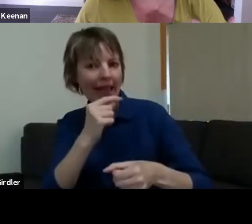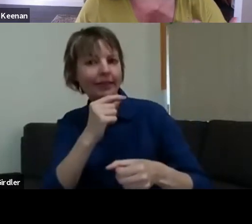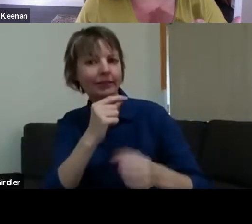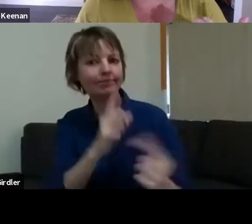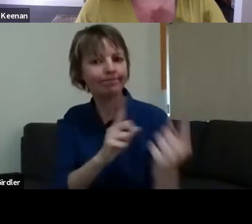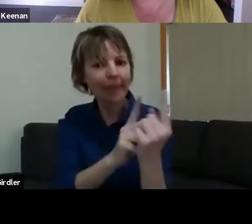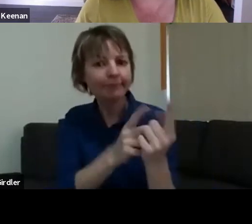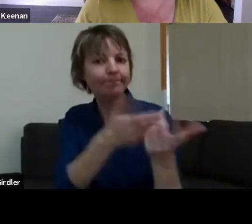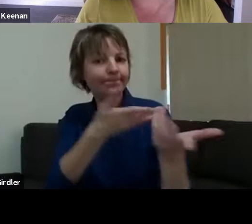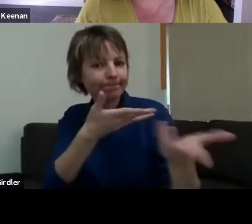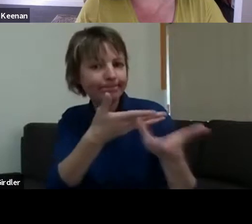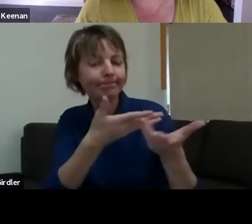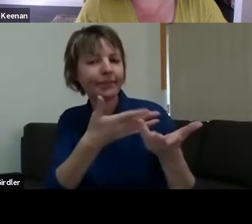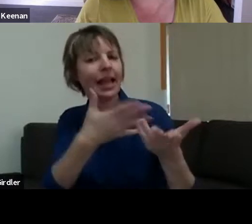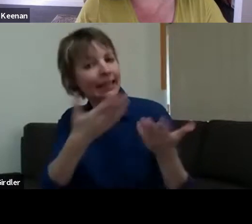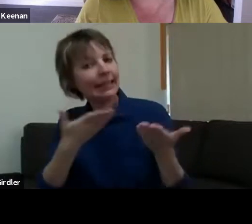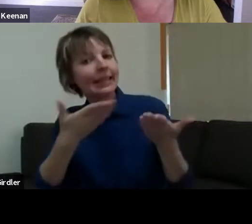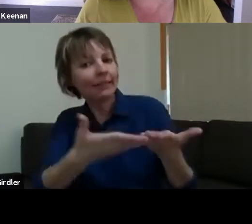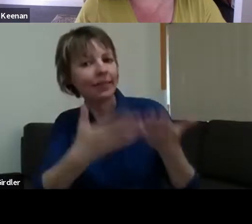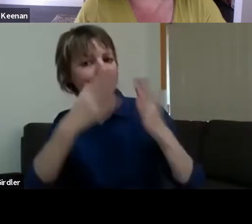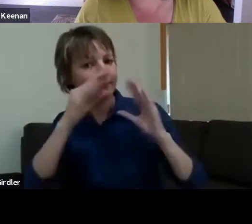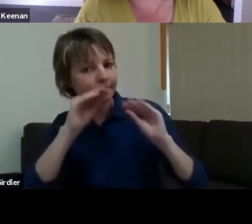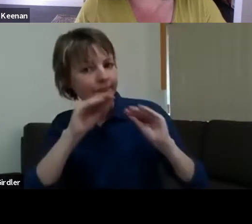to be able to tell those signs of someone who's experiencing that